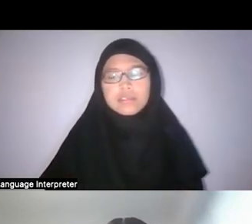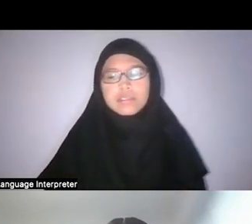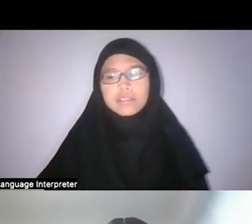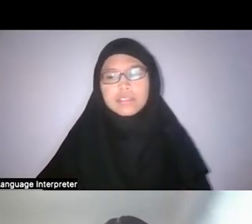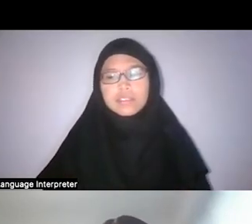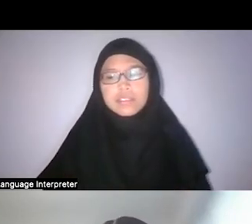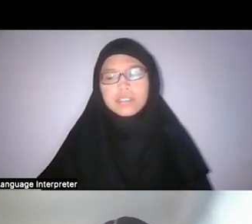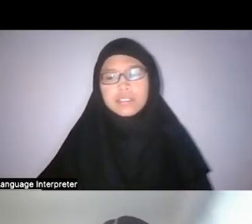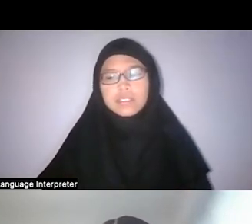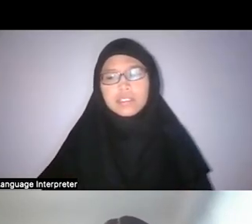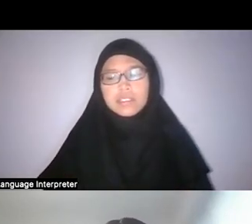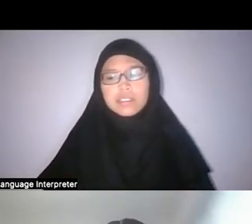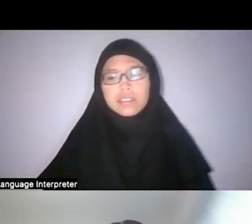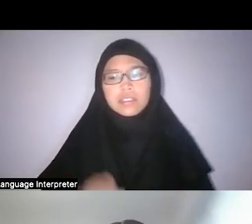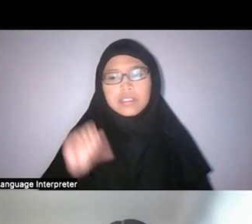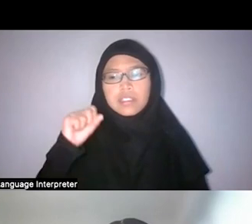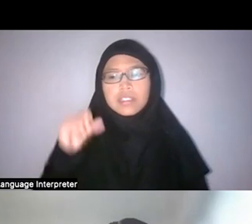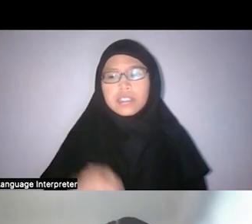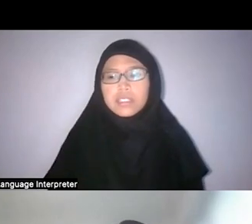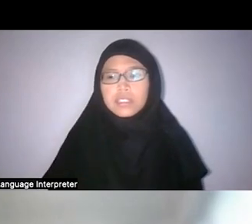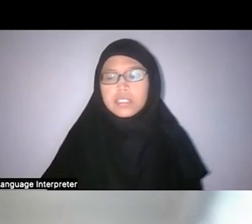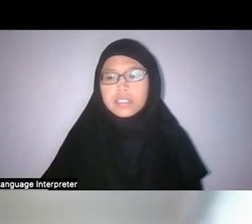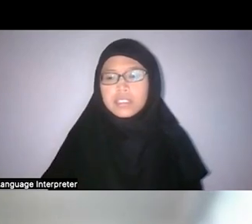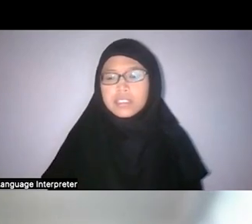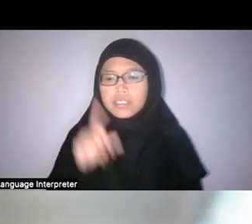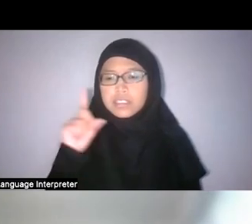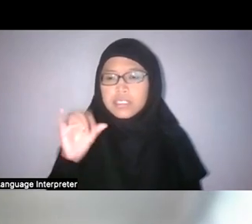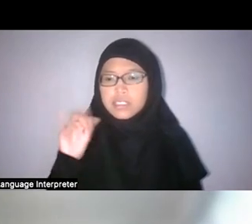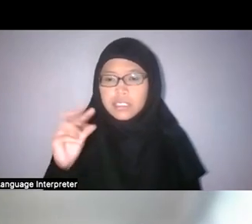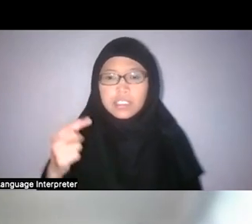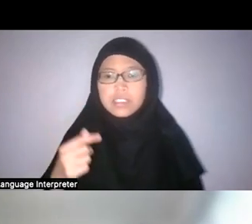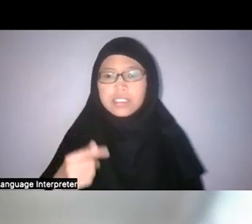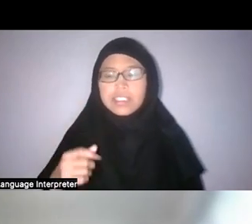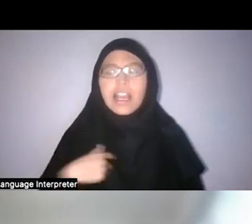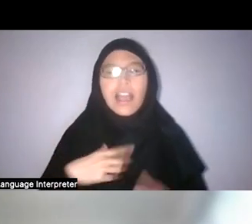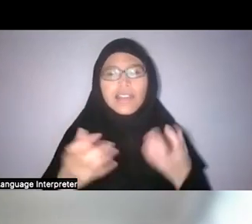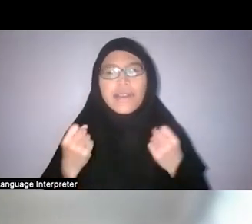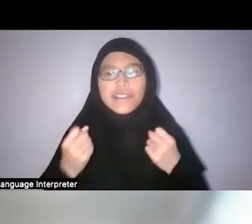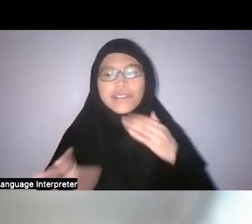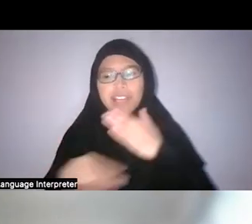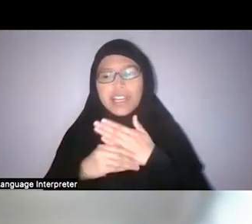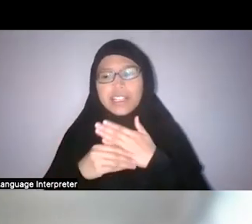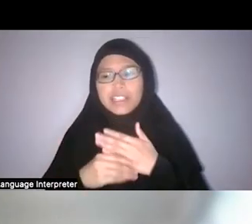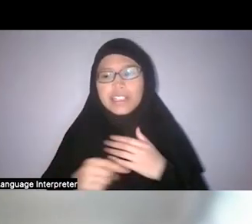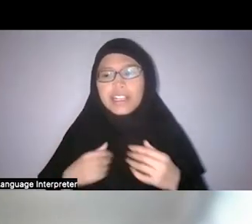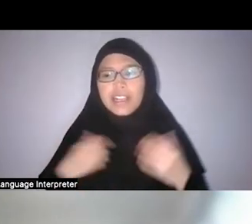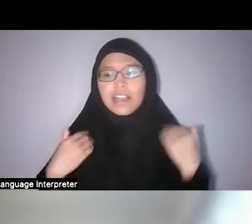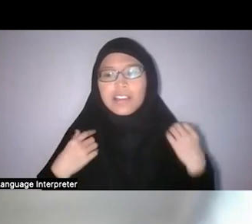So... yes! Zining? Zining: Yeah, I just wanted to add on to that. I got very excited